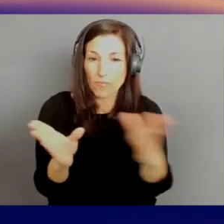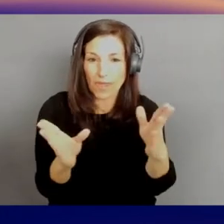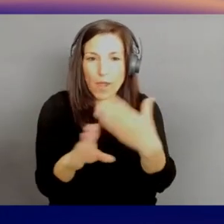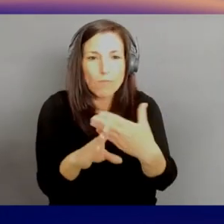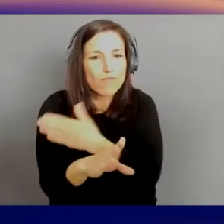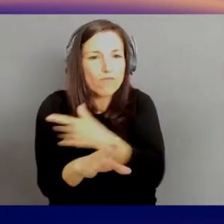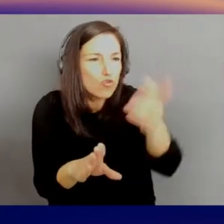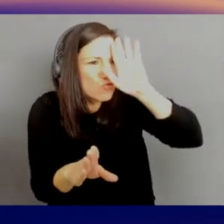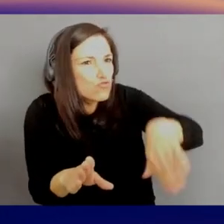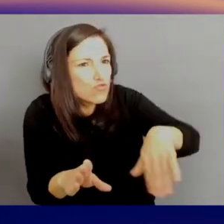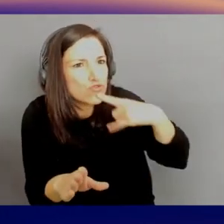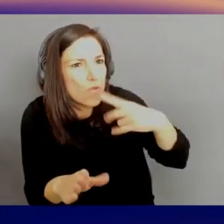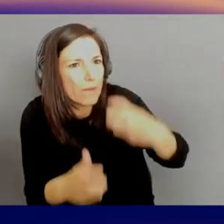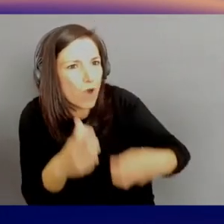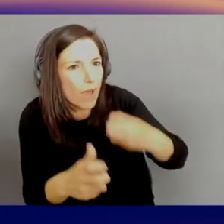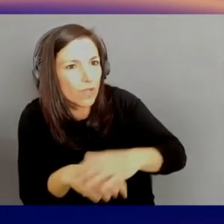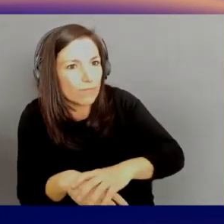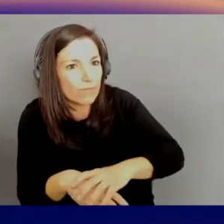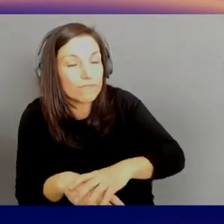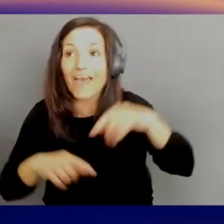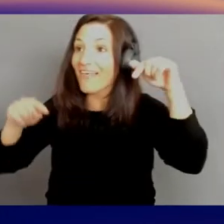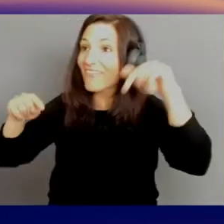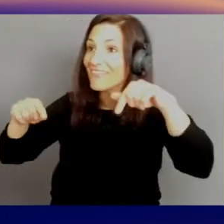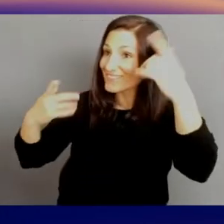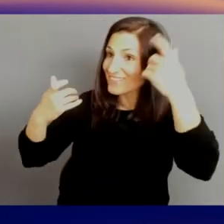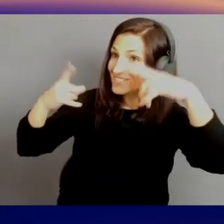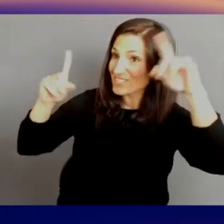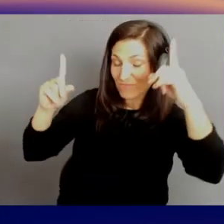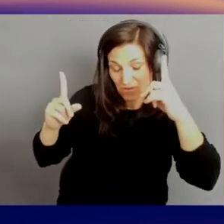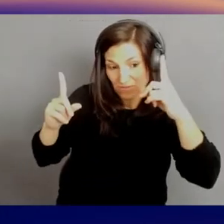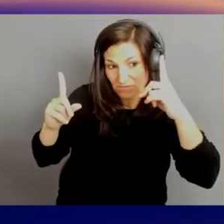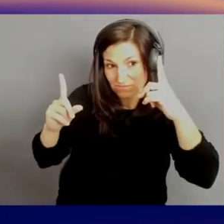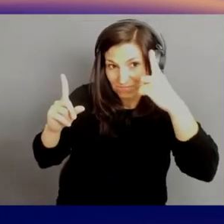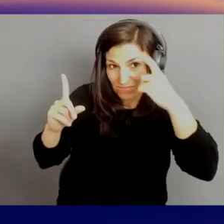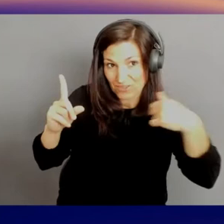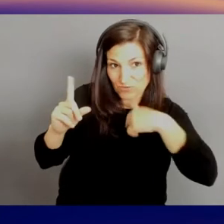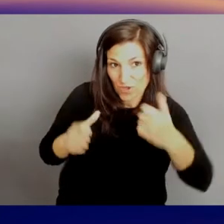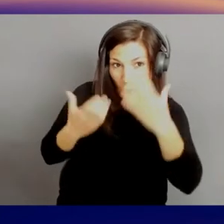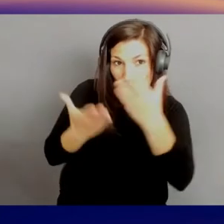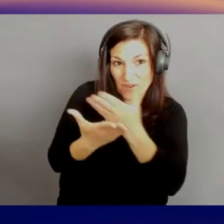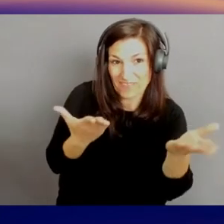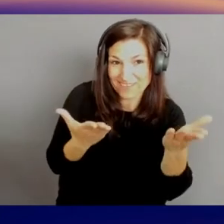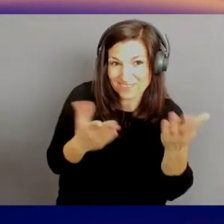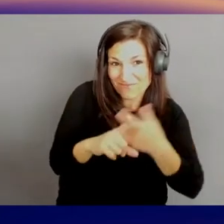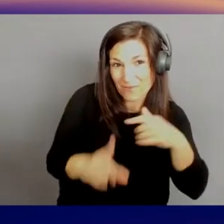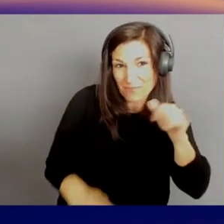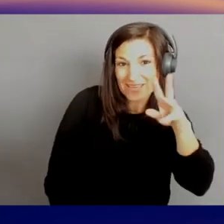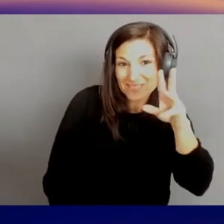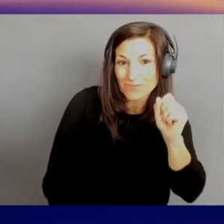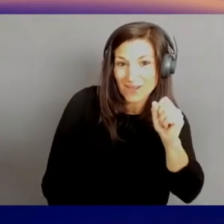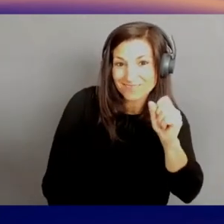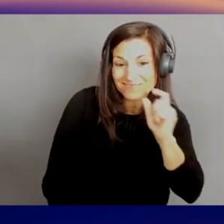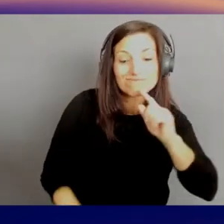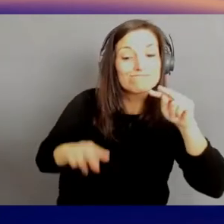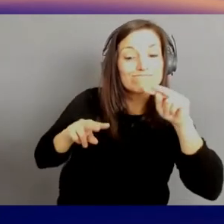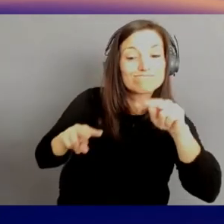with things like we offer here at AWS, as well. That's right. Managing that data, working with that data.